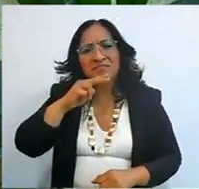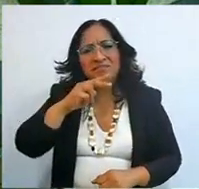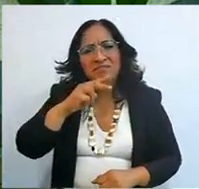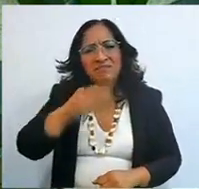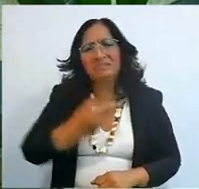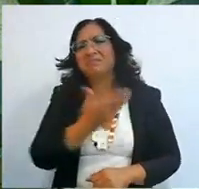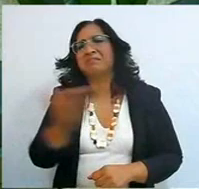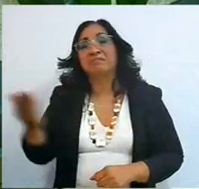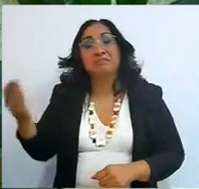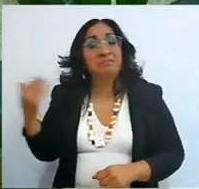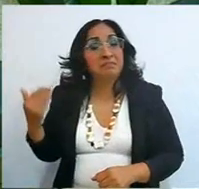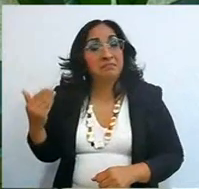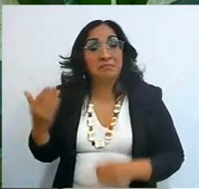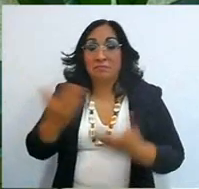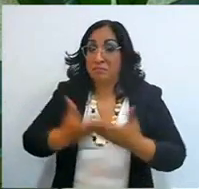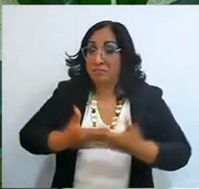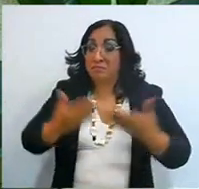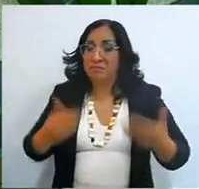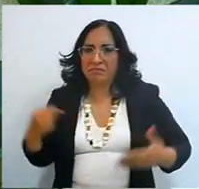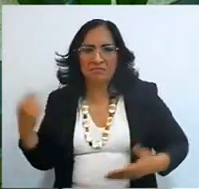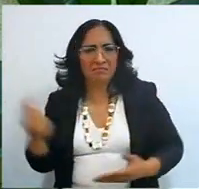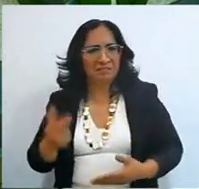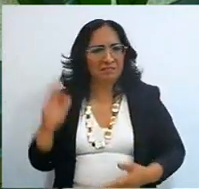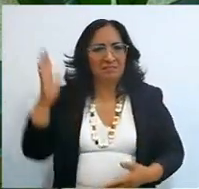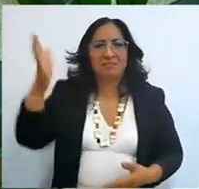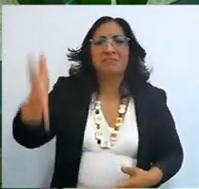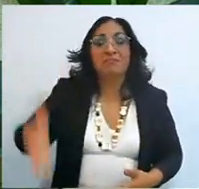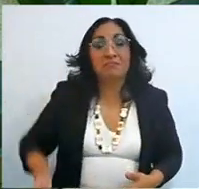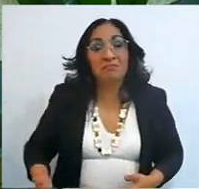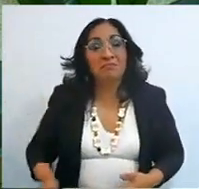These are things that we must pay attention to, to all indications,